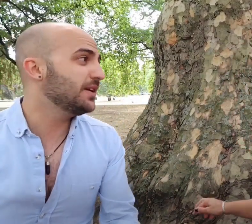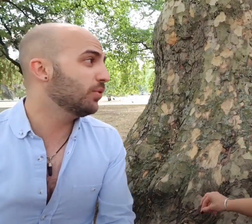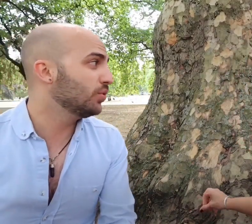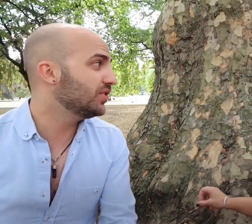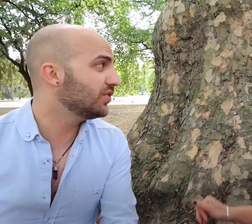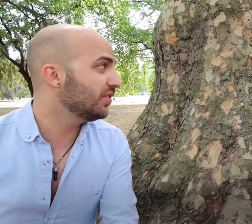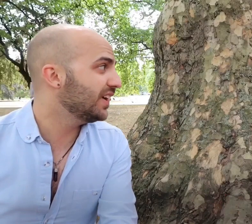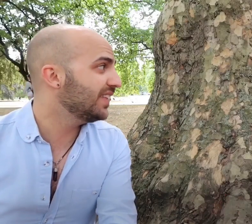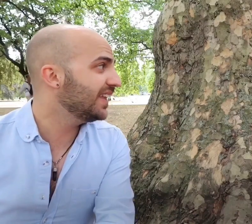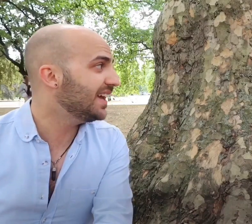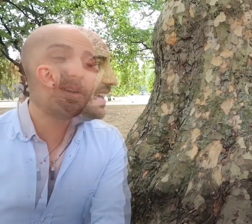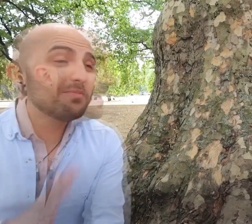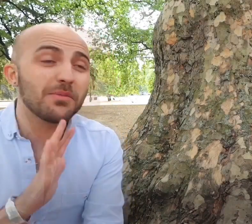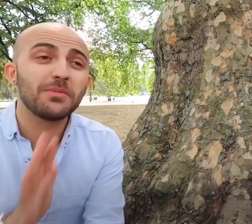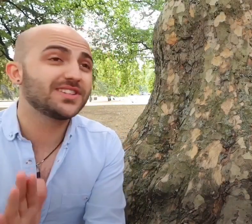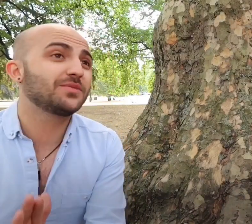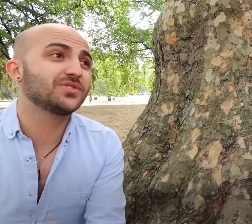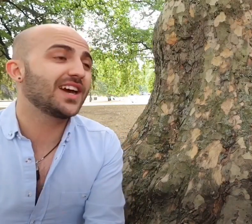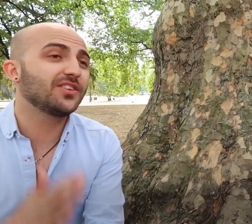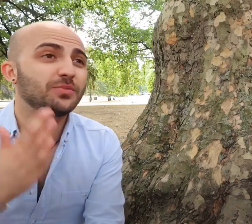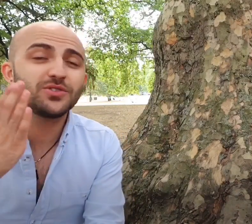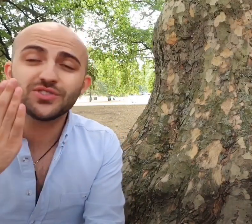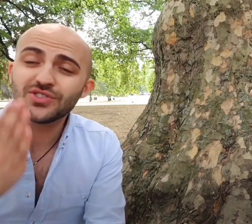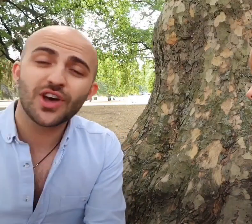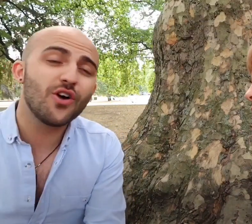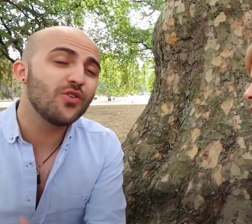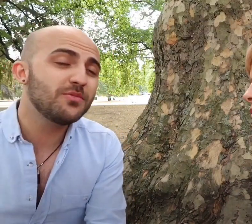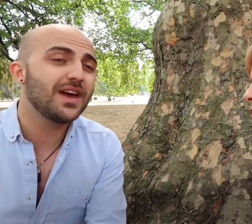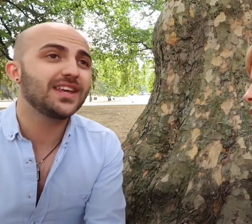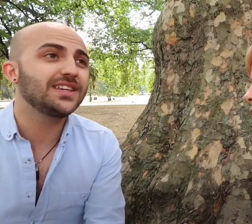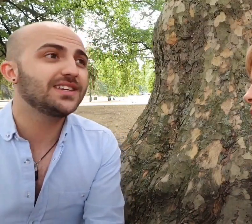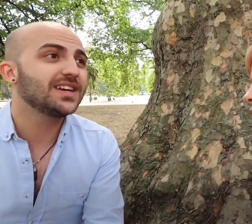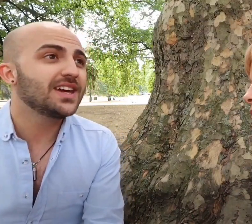the importance of it and even my mum and dad were saying, I've spoken to so many